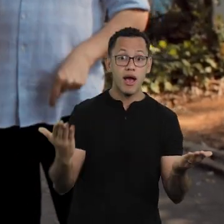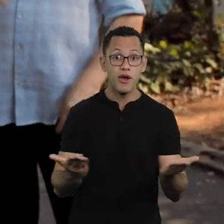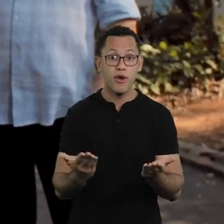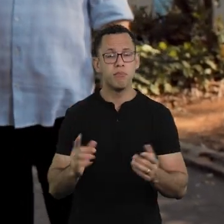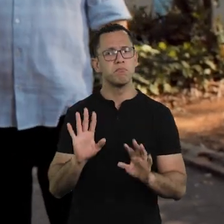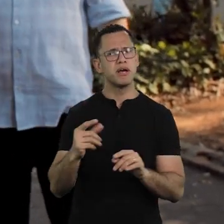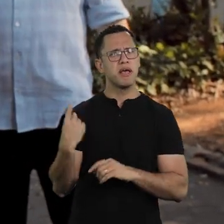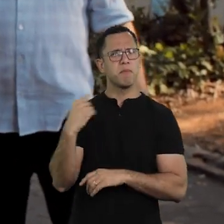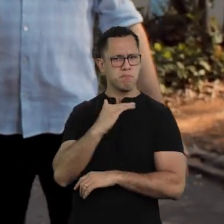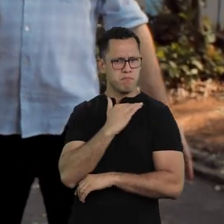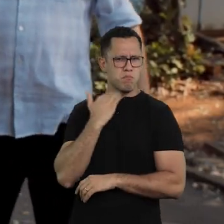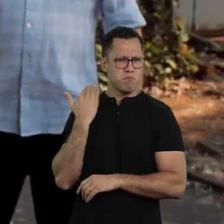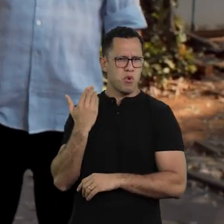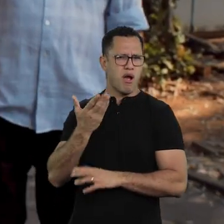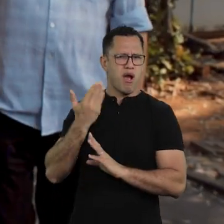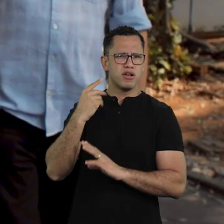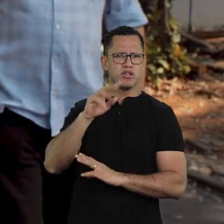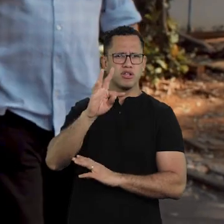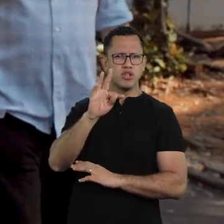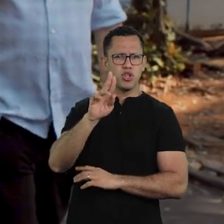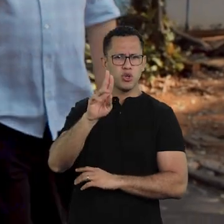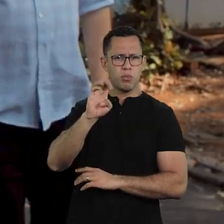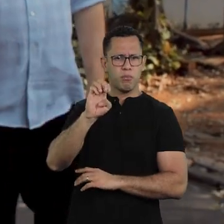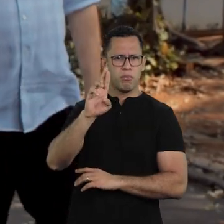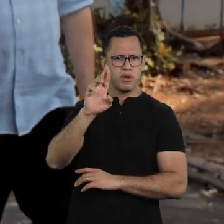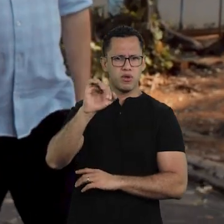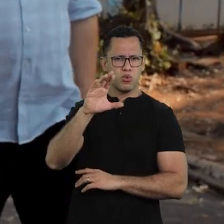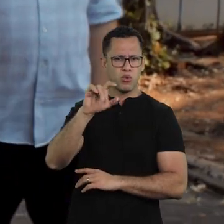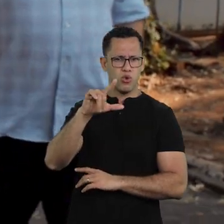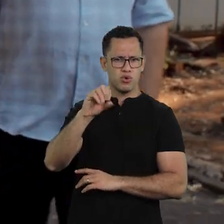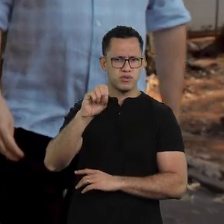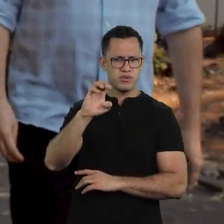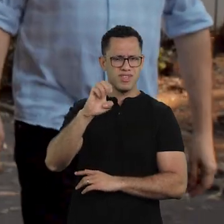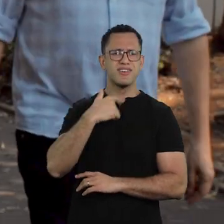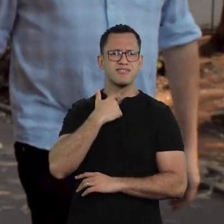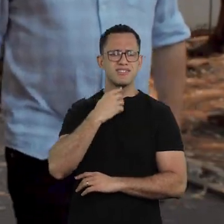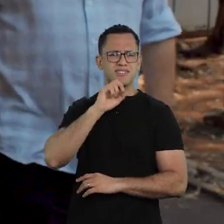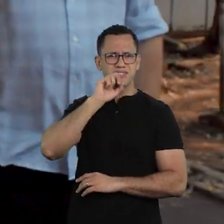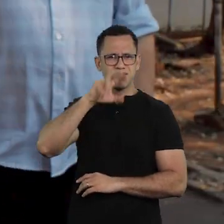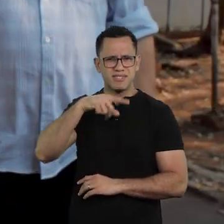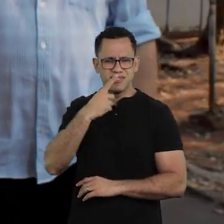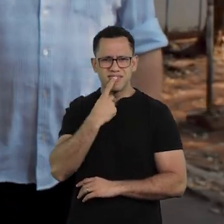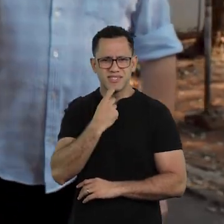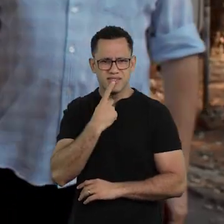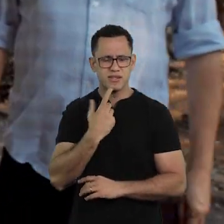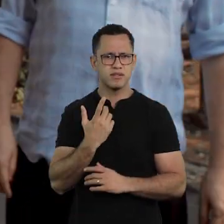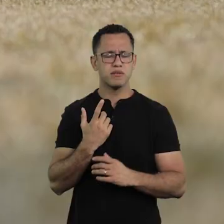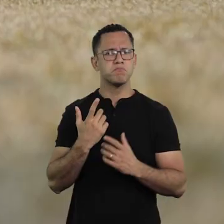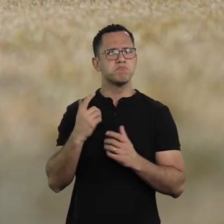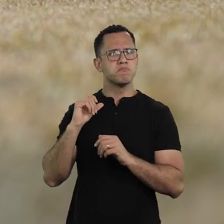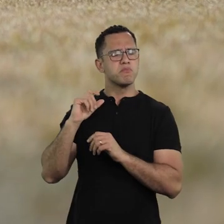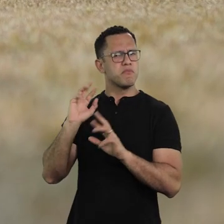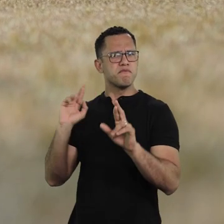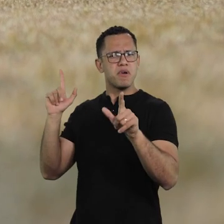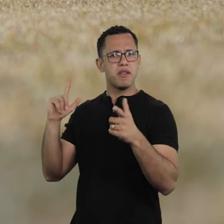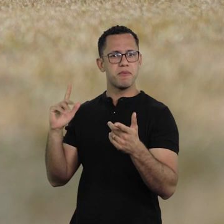He died of tuberculosis. It is still very strong, right? It has the same or even greater strength. Wow, so great...